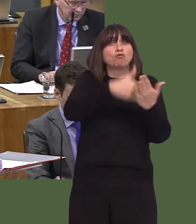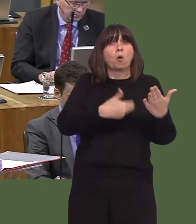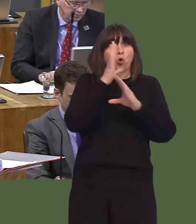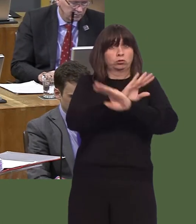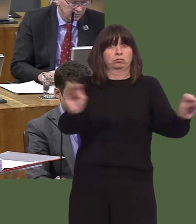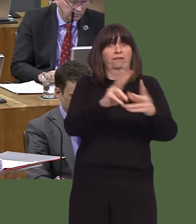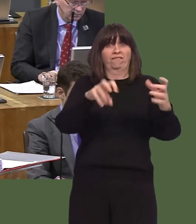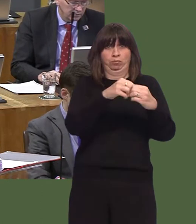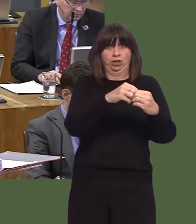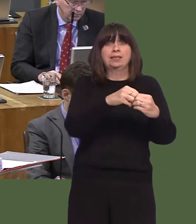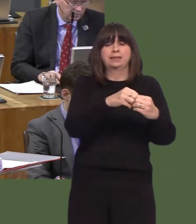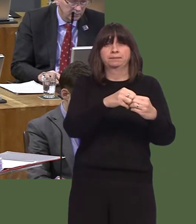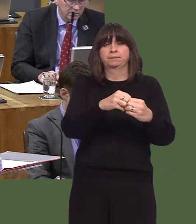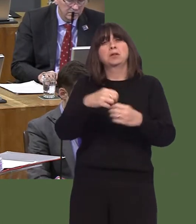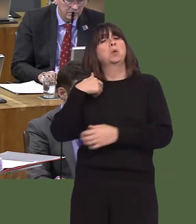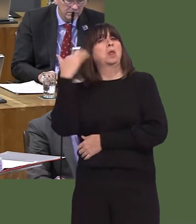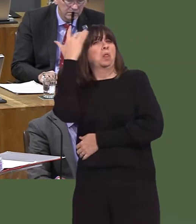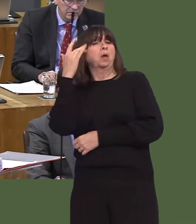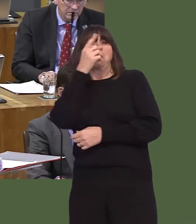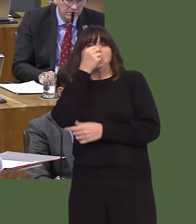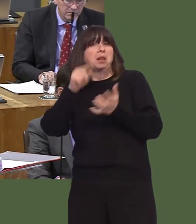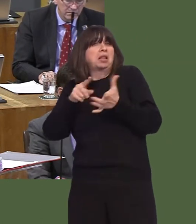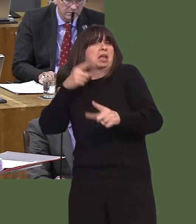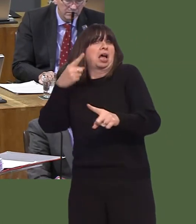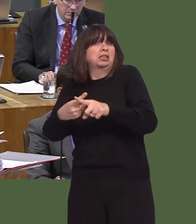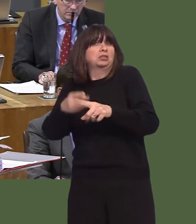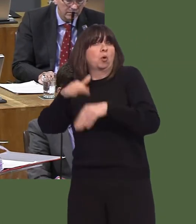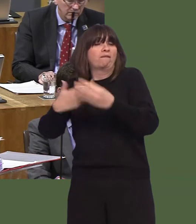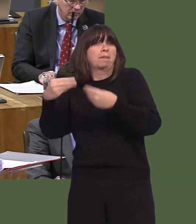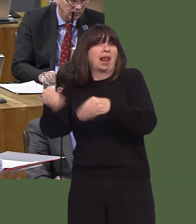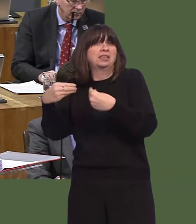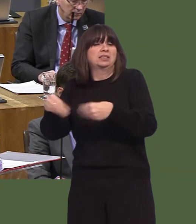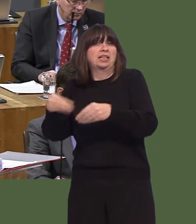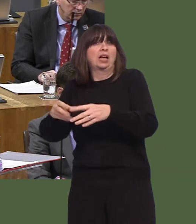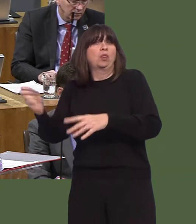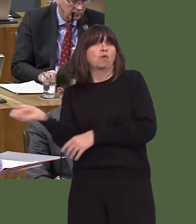We're also considering a tax or levy on disposable plastic, but there are great opportunities